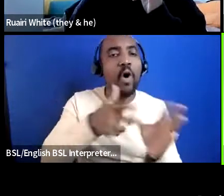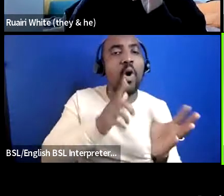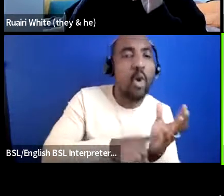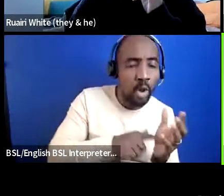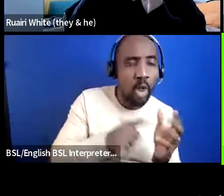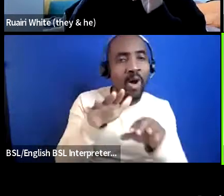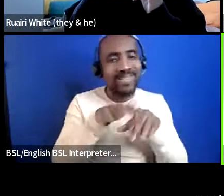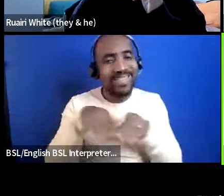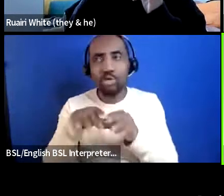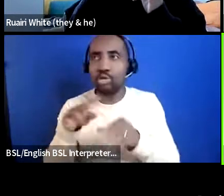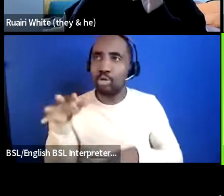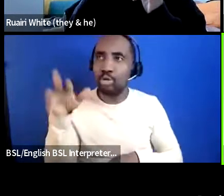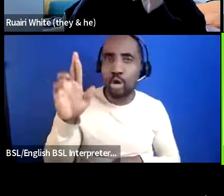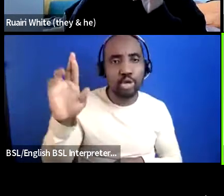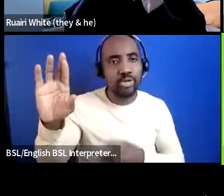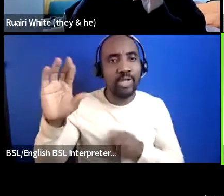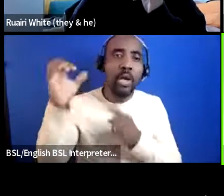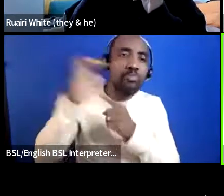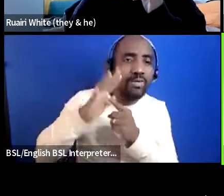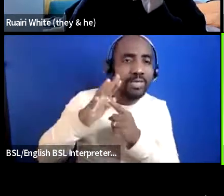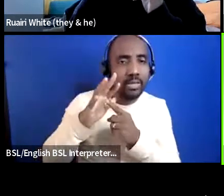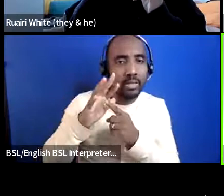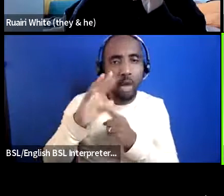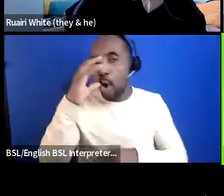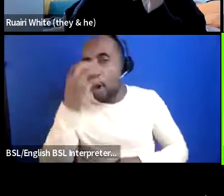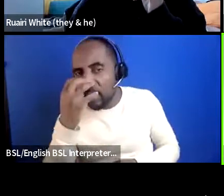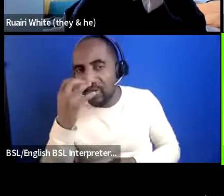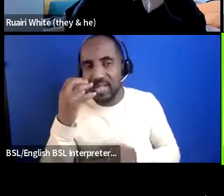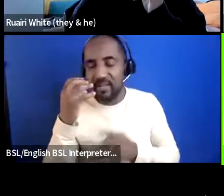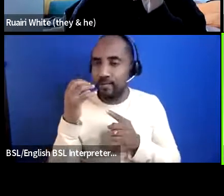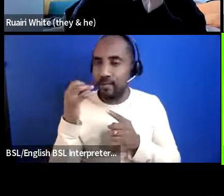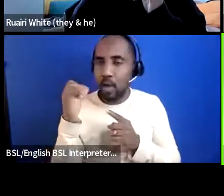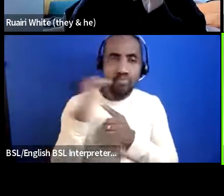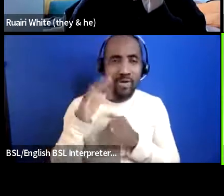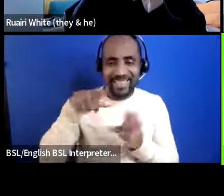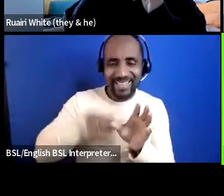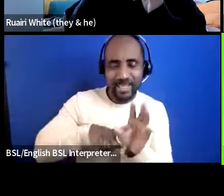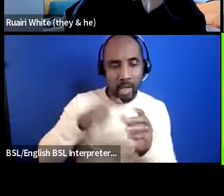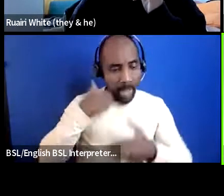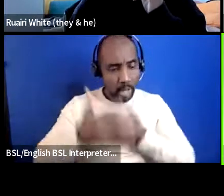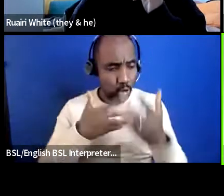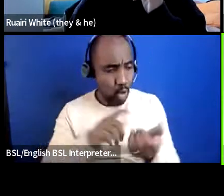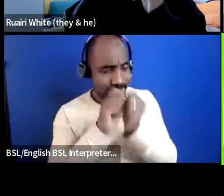relief priorities for this year how am i how can i tell my story in a way that meets that answer